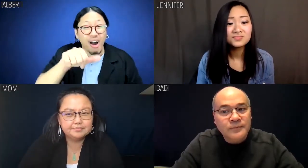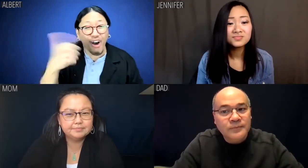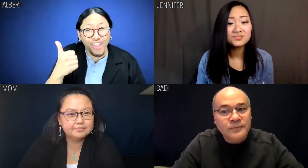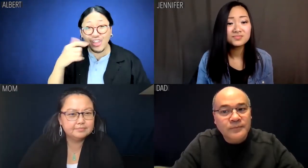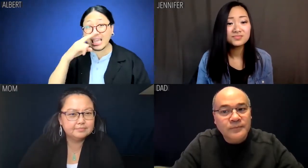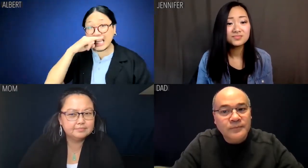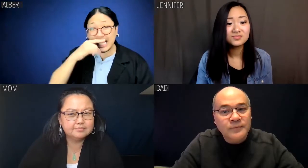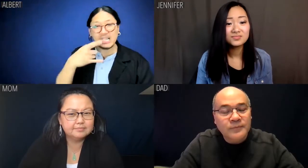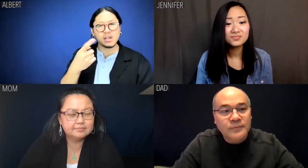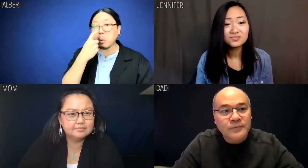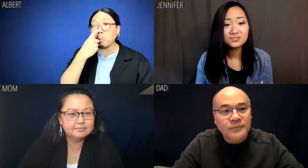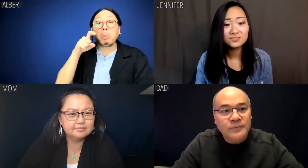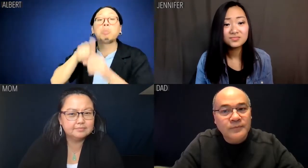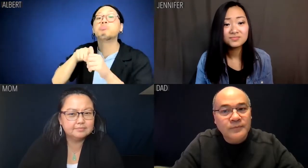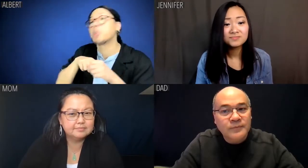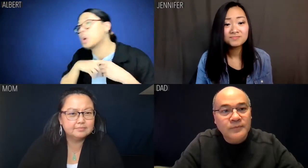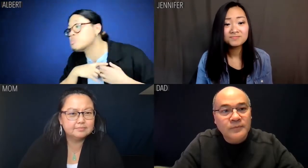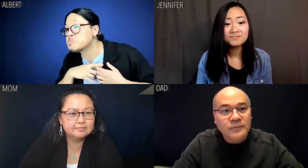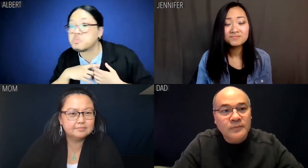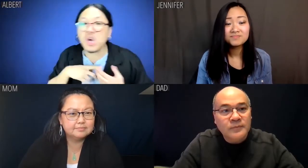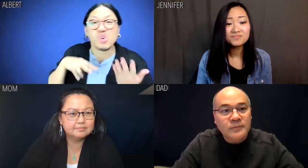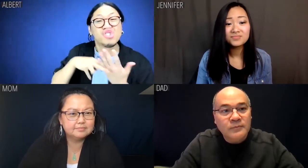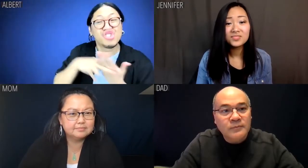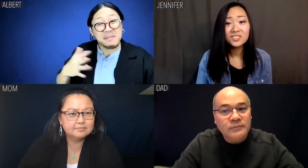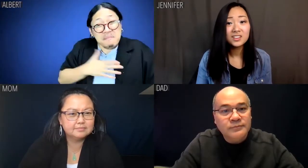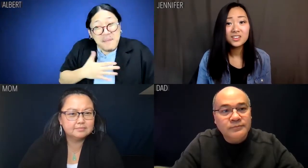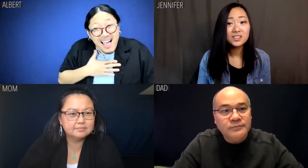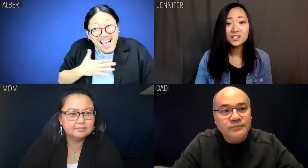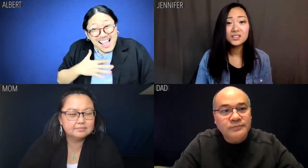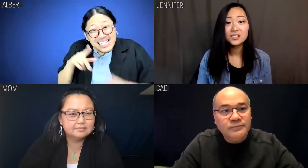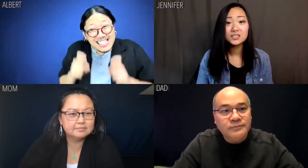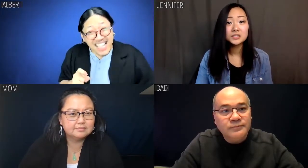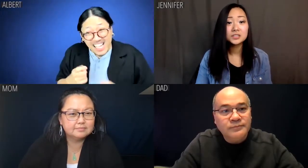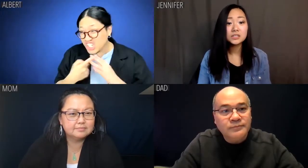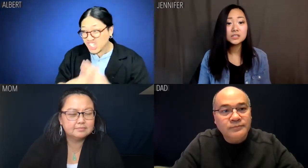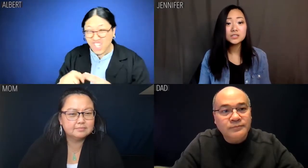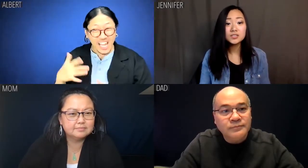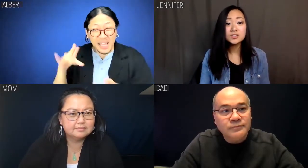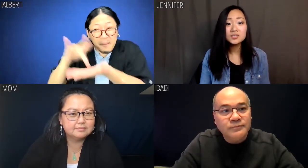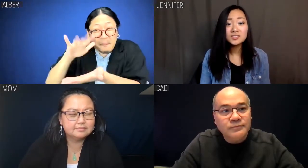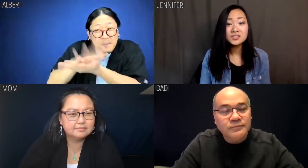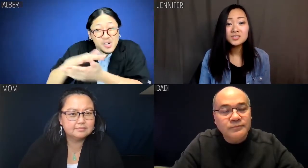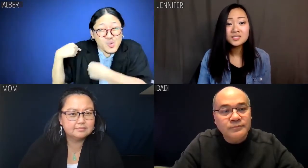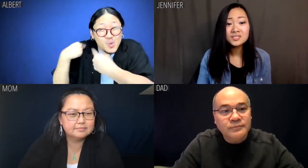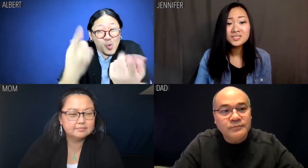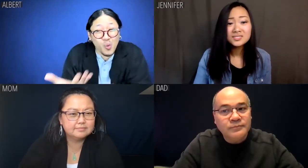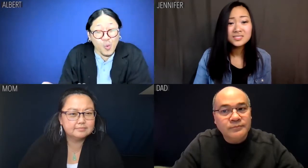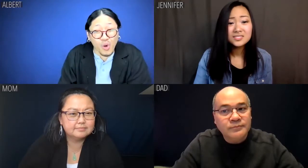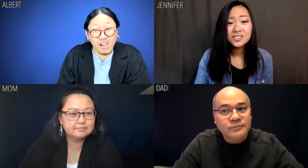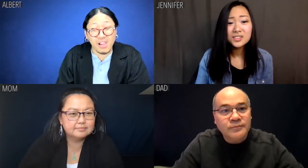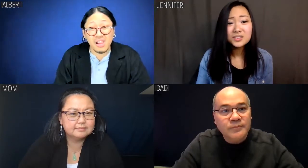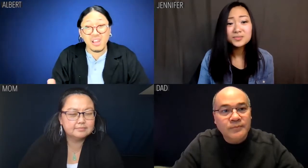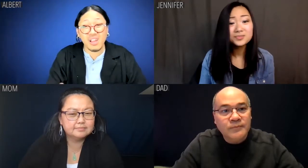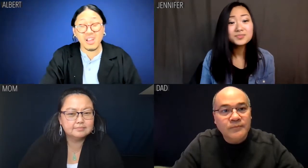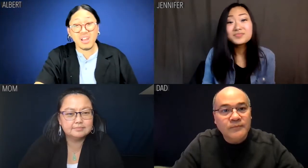They started cheating off my tests in middle school and it pretty much hasn't stopped since.